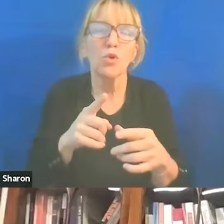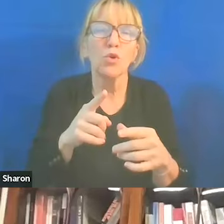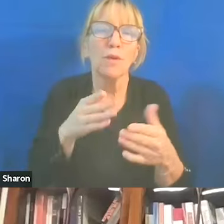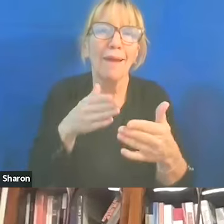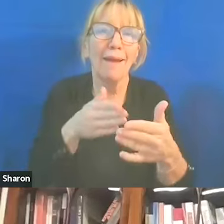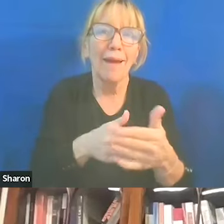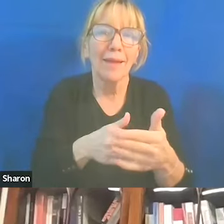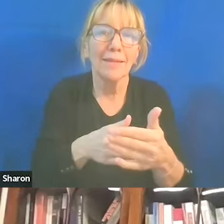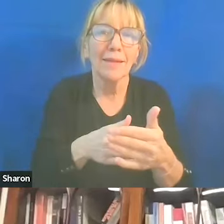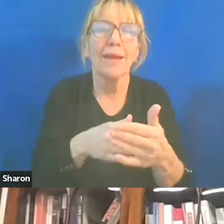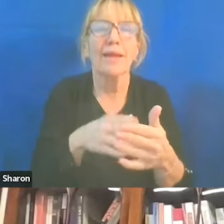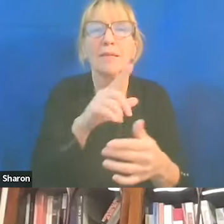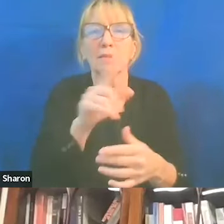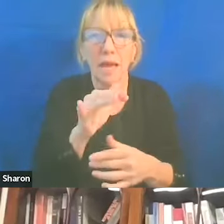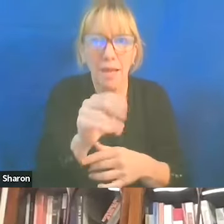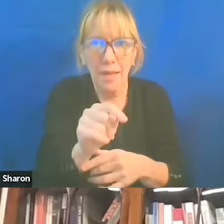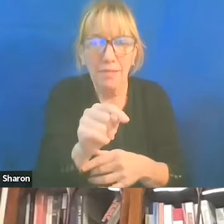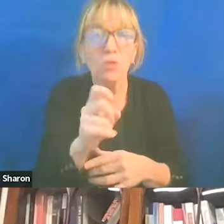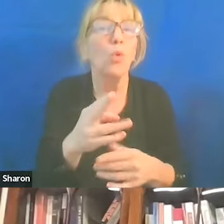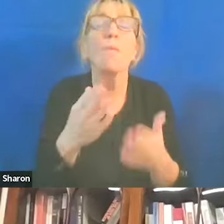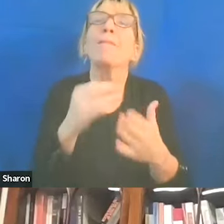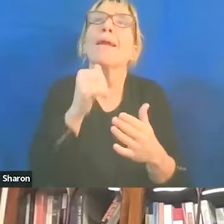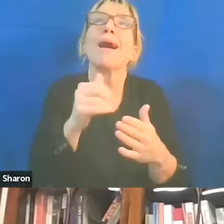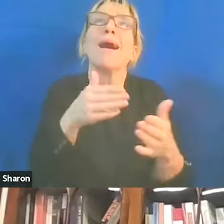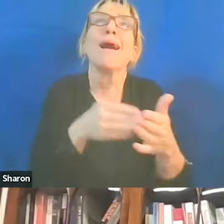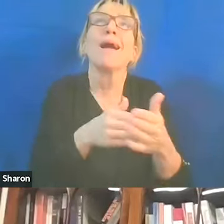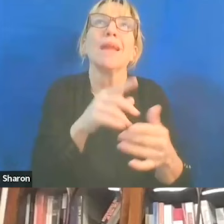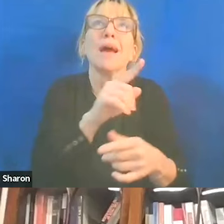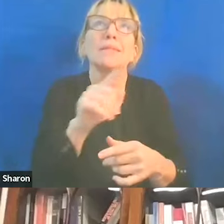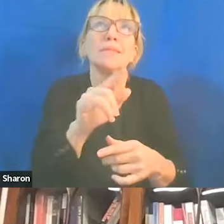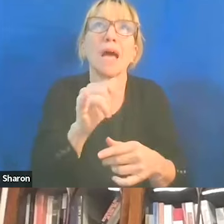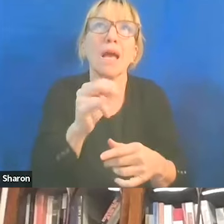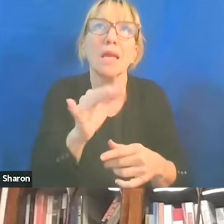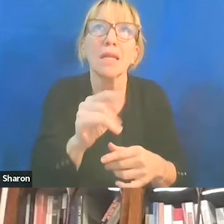Or maybe not even anti-Zionists, but really oppose this war